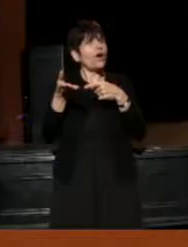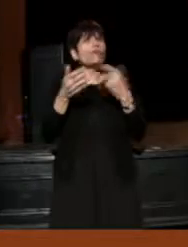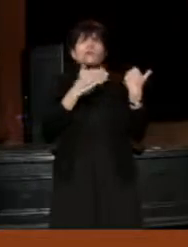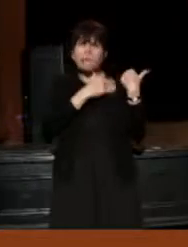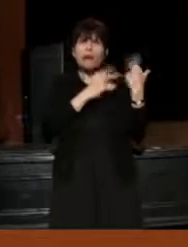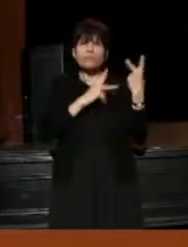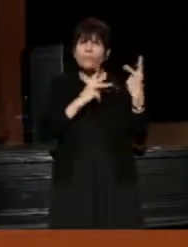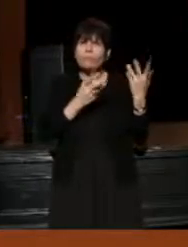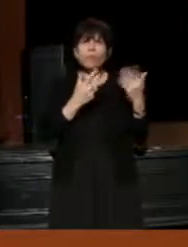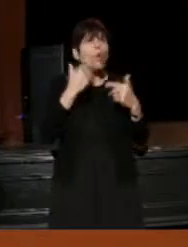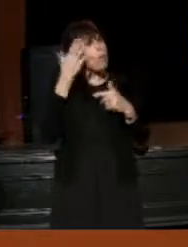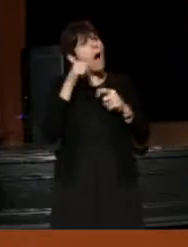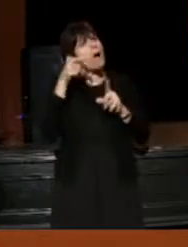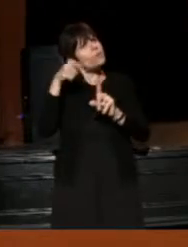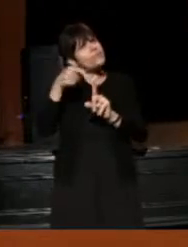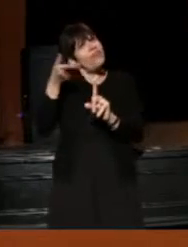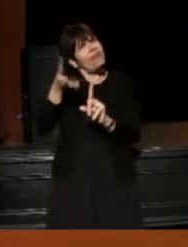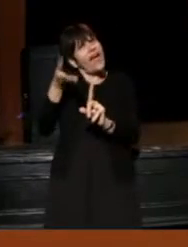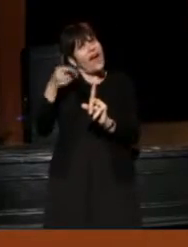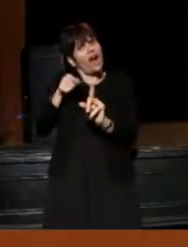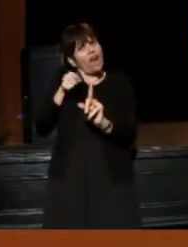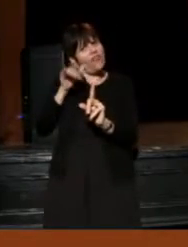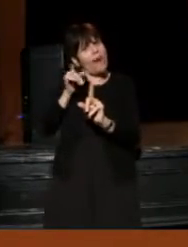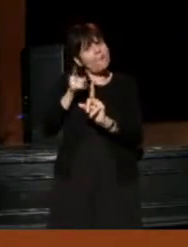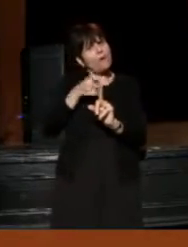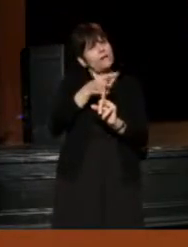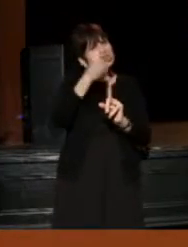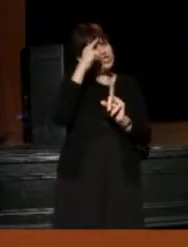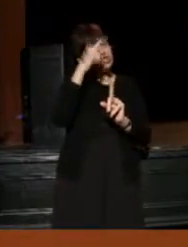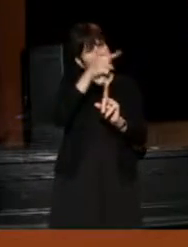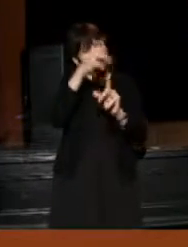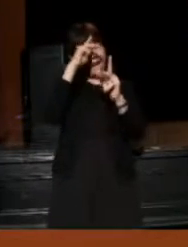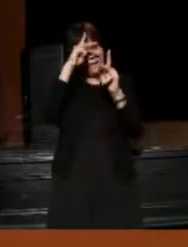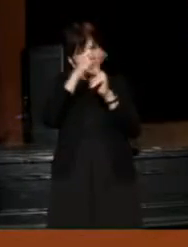Why was it there?" And as she began to think that,